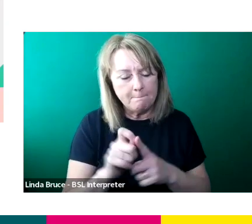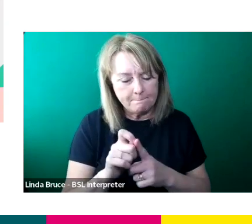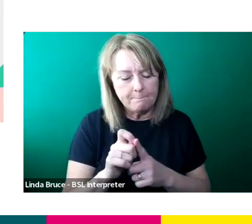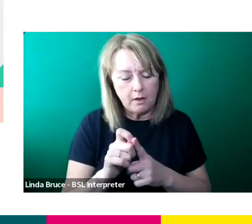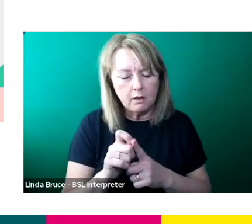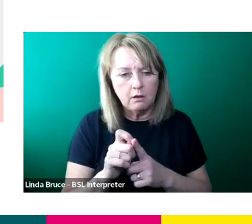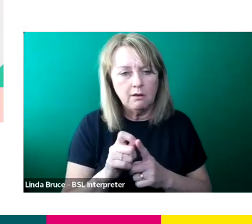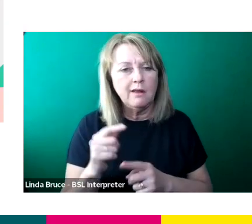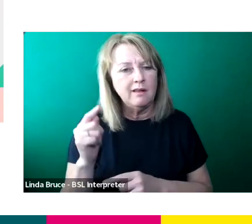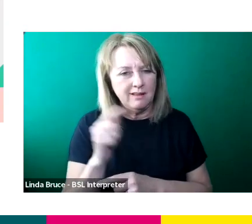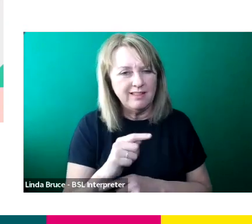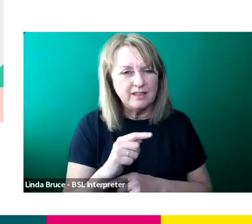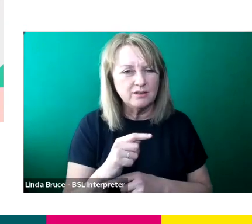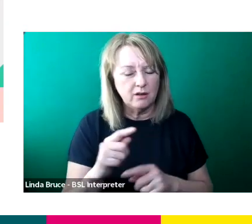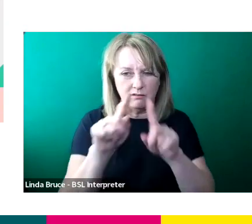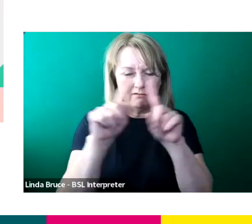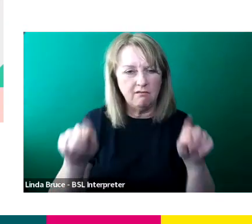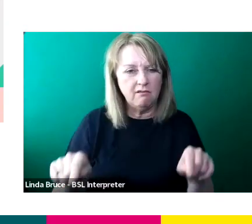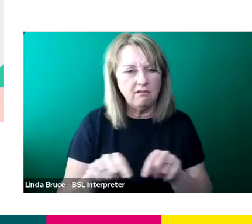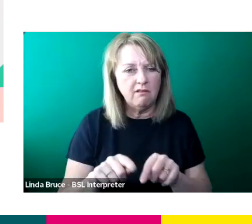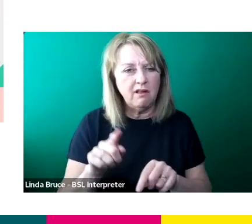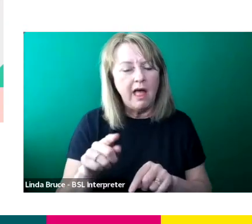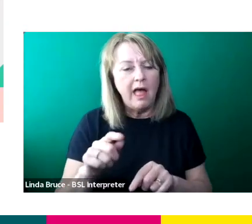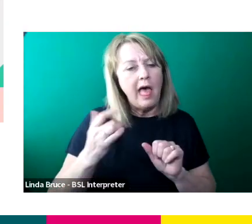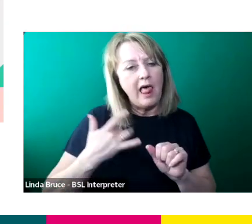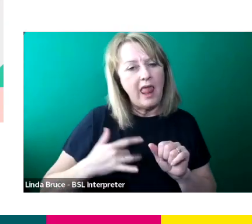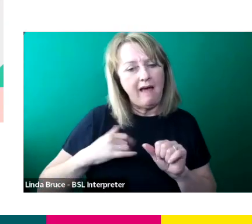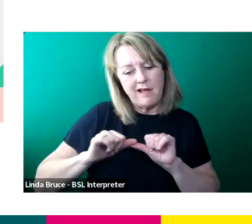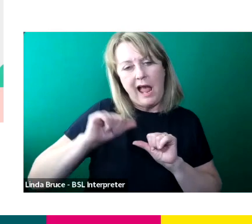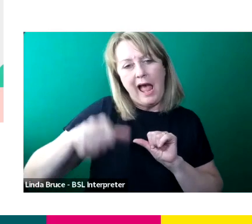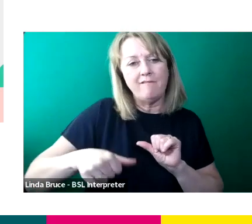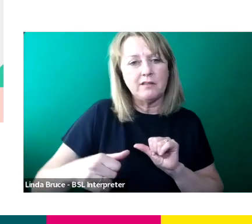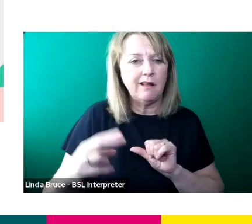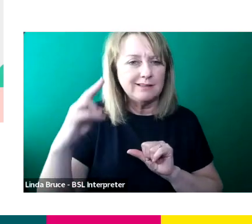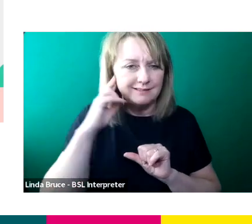This is an image that was taken from Life After Death Deaf, which follows the journey